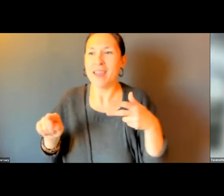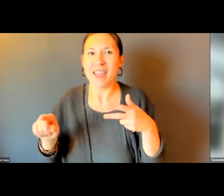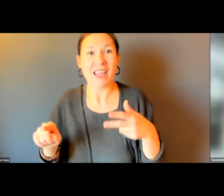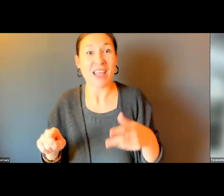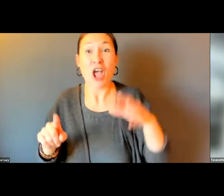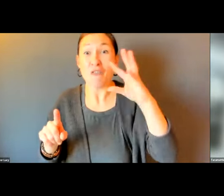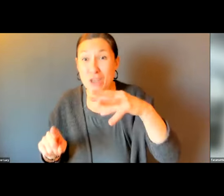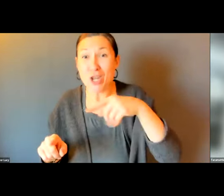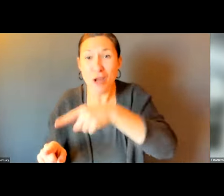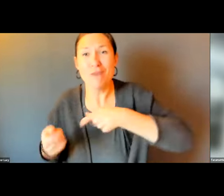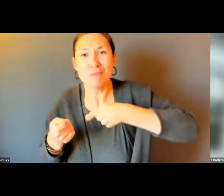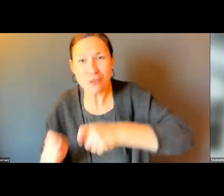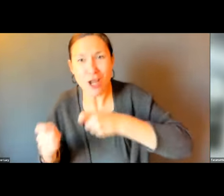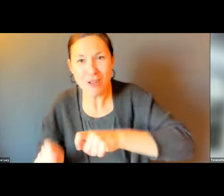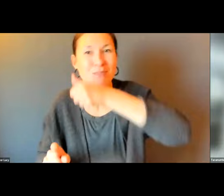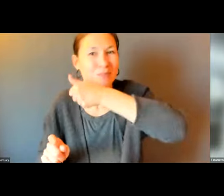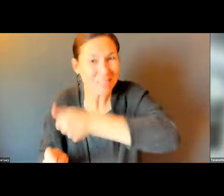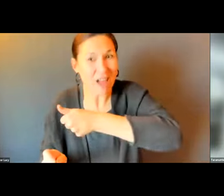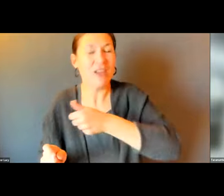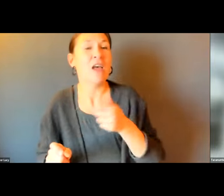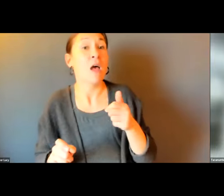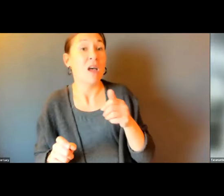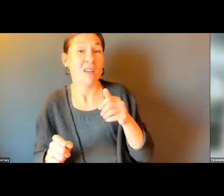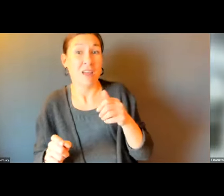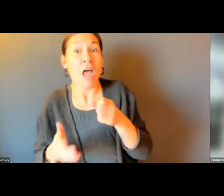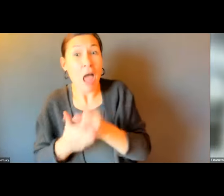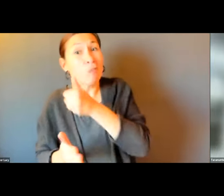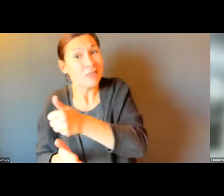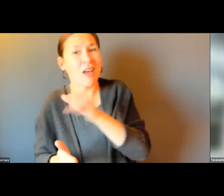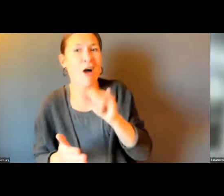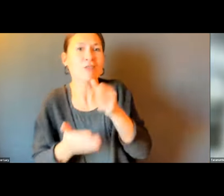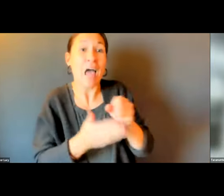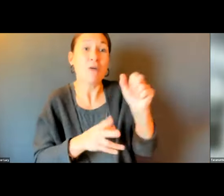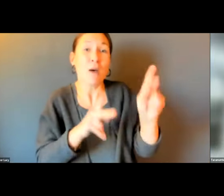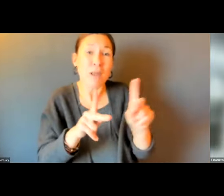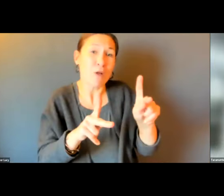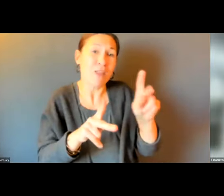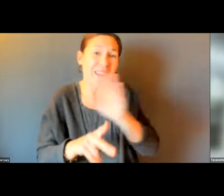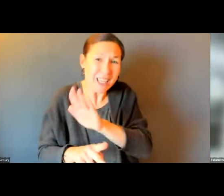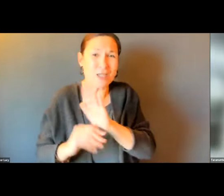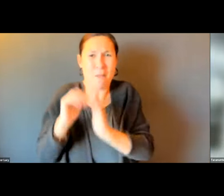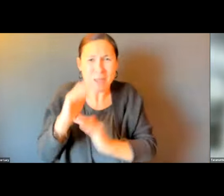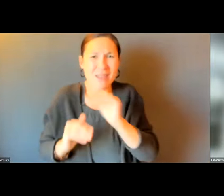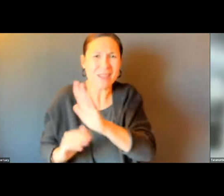YOU CAN GOOGLE IT AND SEE THE ARTICLES. AND WE HAVE VIDEO OF TOM SHOVELLING IT OUT NOT ONLY FOR